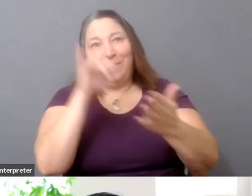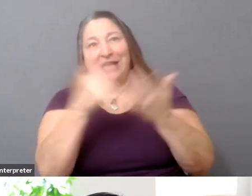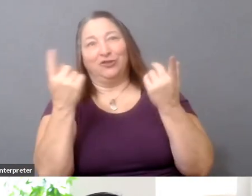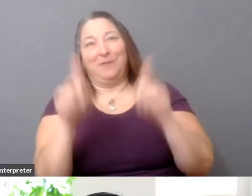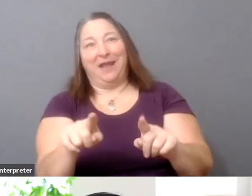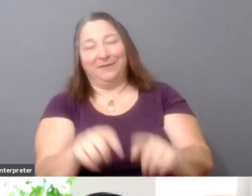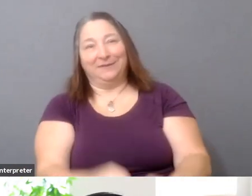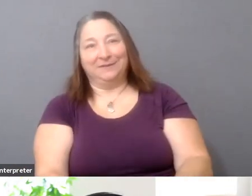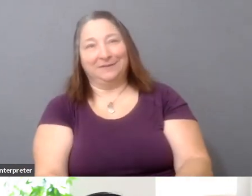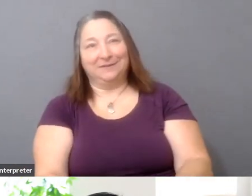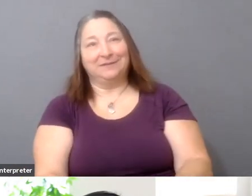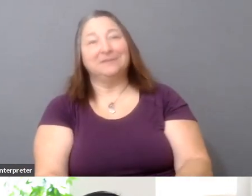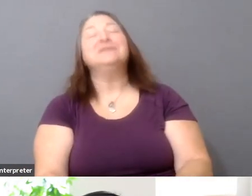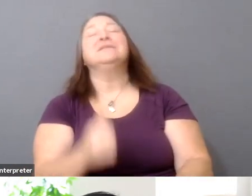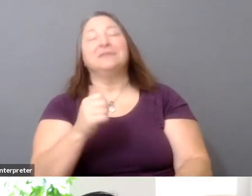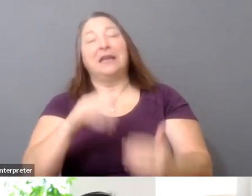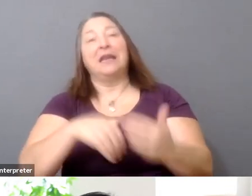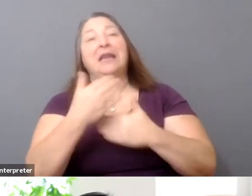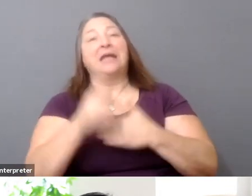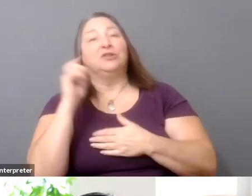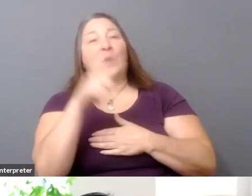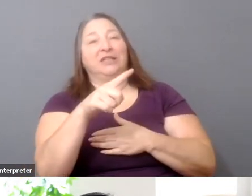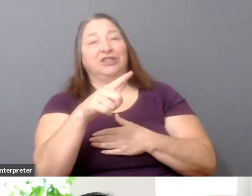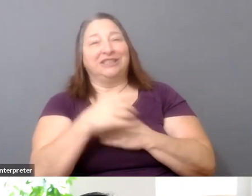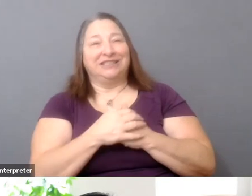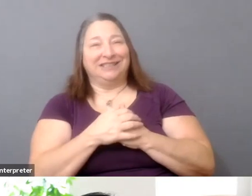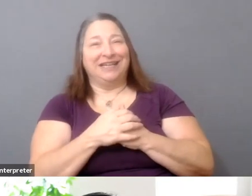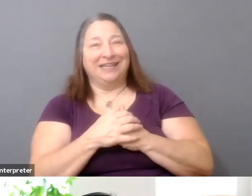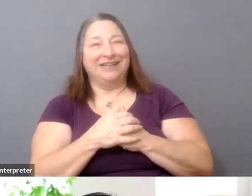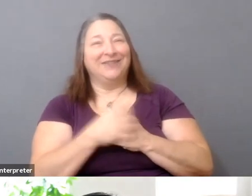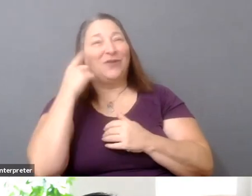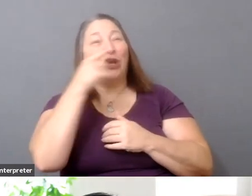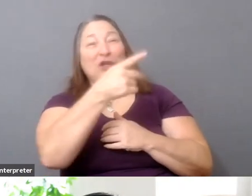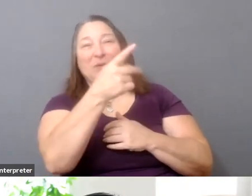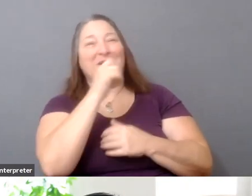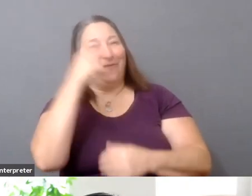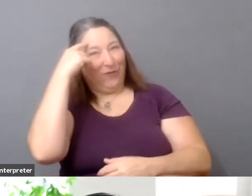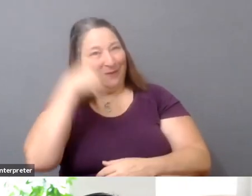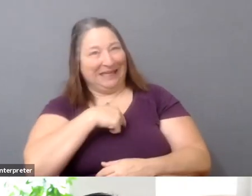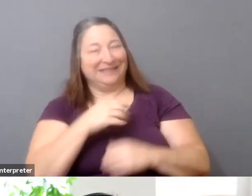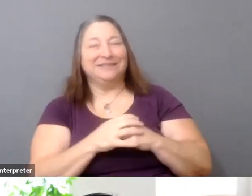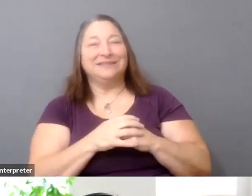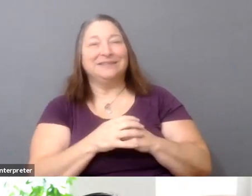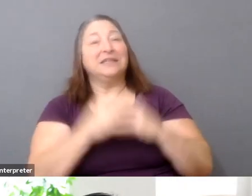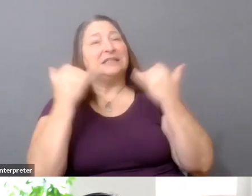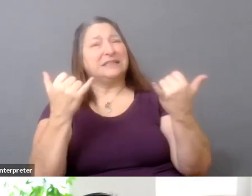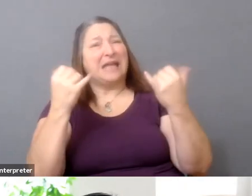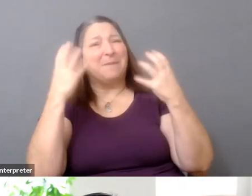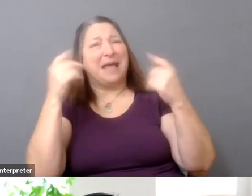OK, I'll throw another question, this time for you guys, not for myself. "Today, there are many different outlets for documentaries